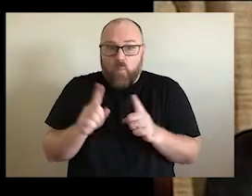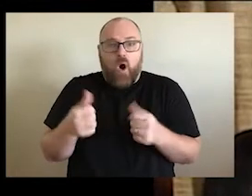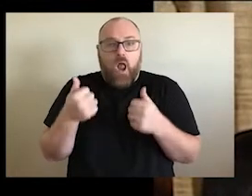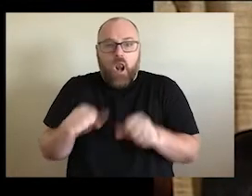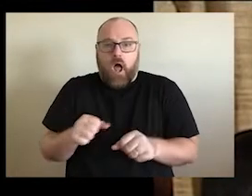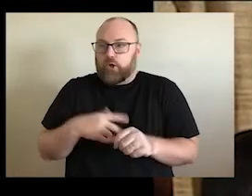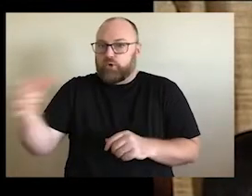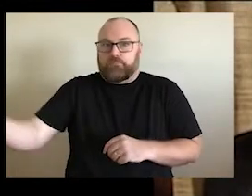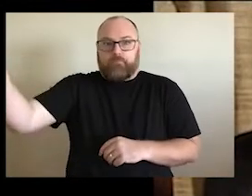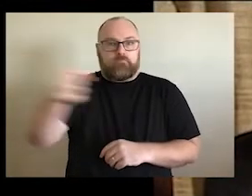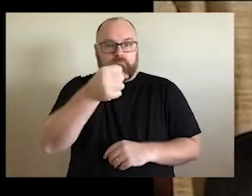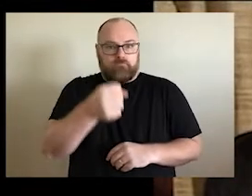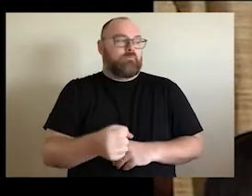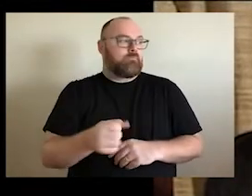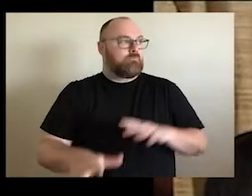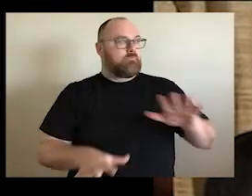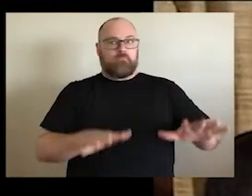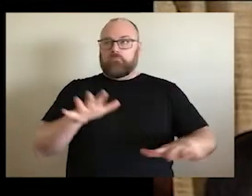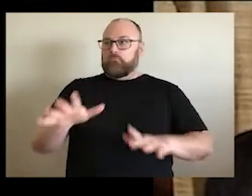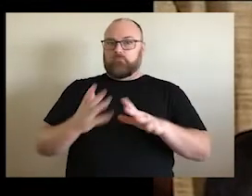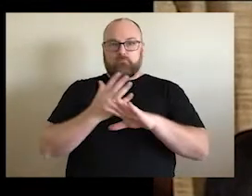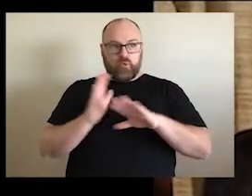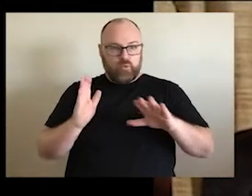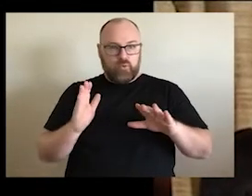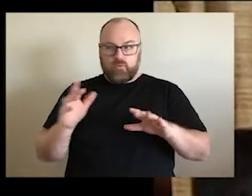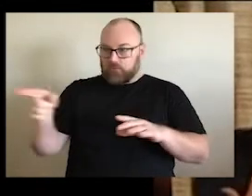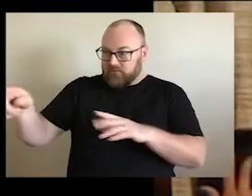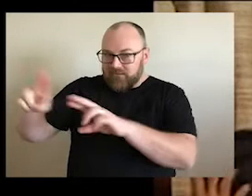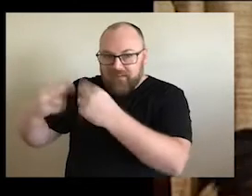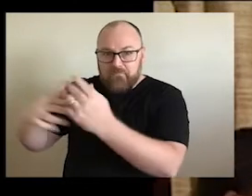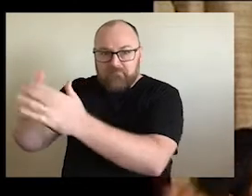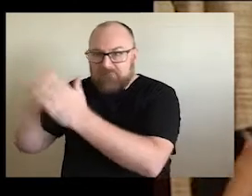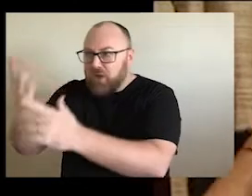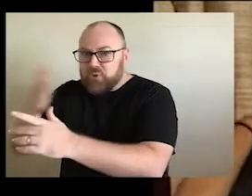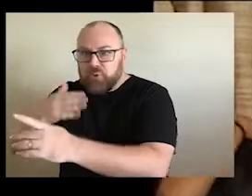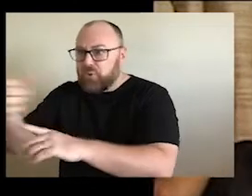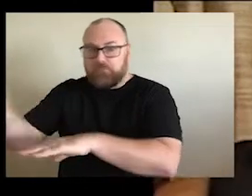being uprooted being a child removed from Family. Friends. School, put into a very strange